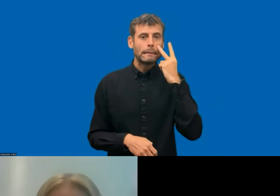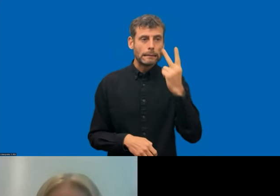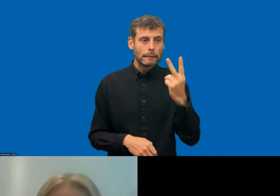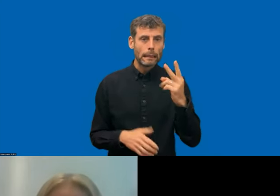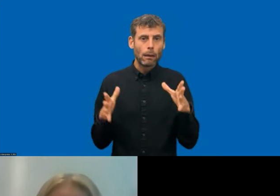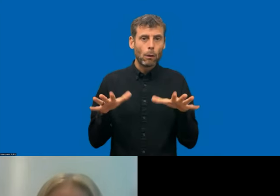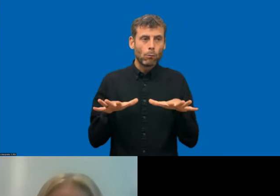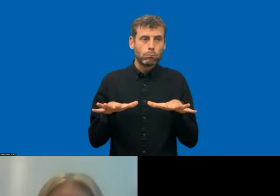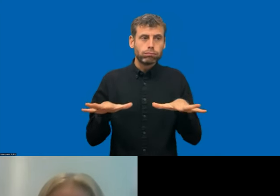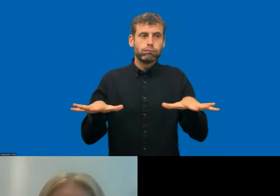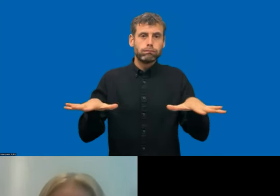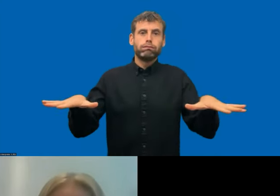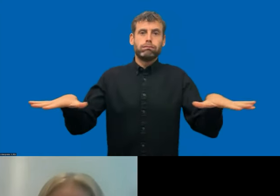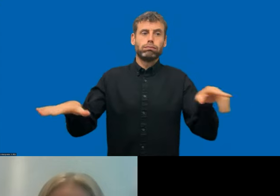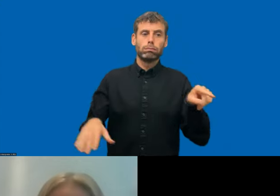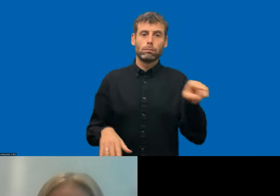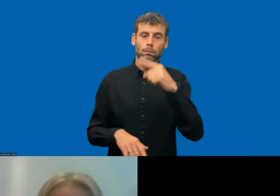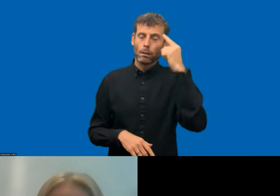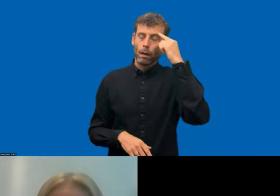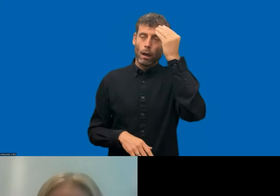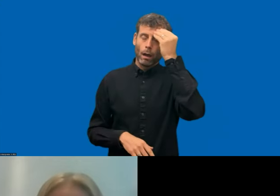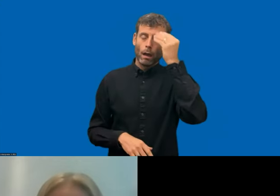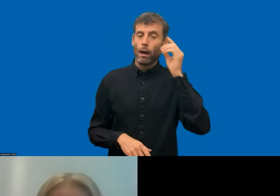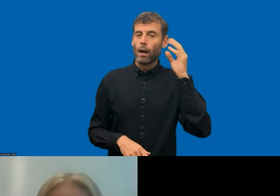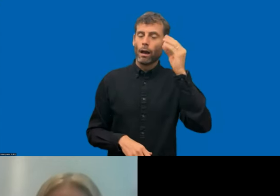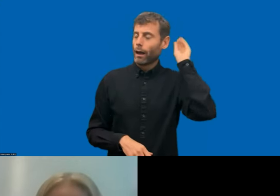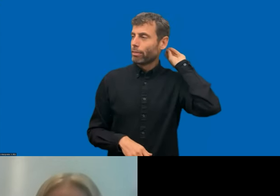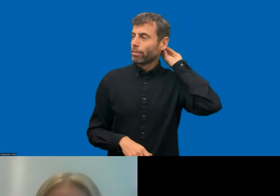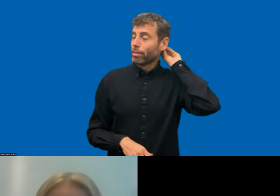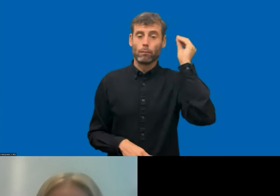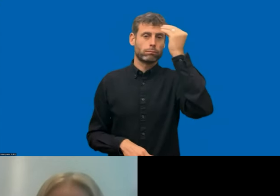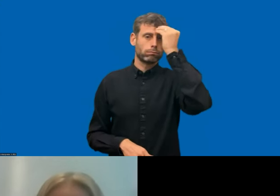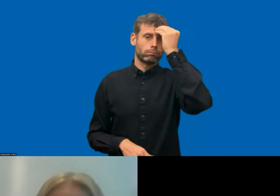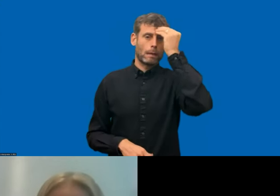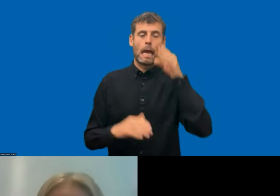on the scoreboard accessibility. That if you done live up to this, as a private contractor,